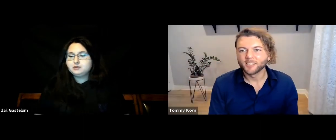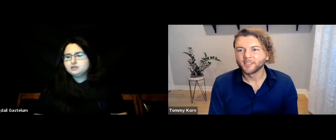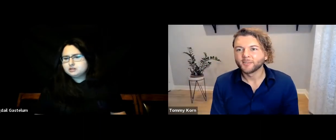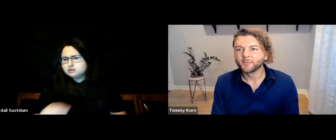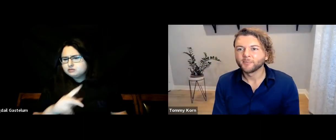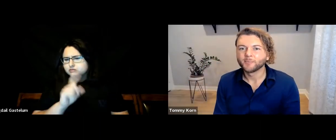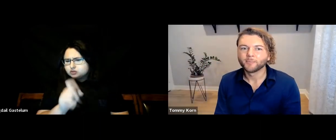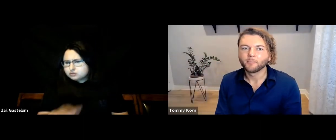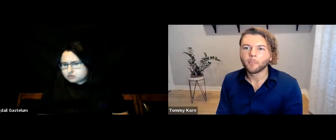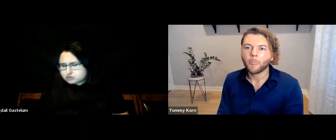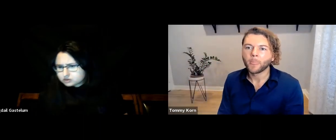[Bigdail] Okay, next question.